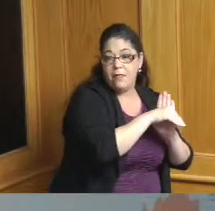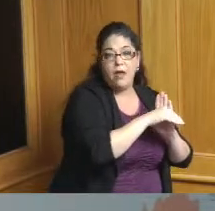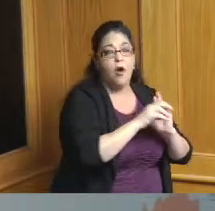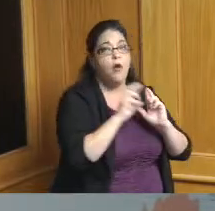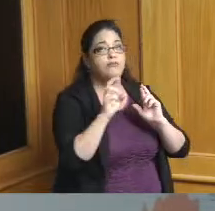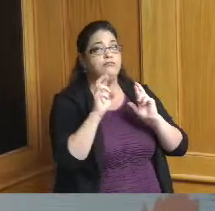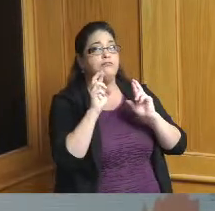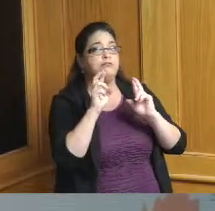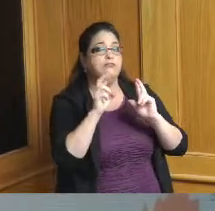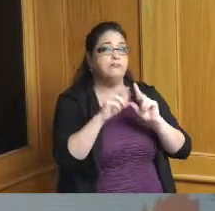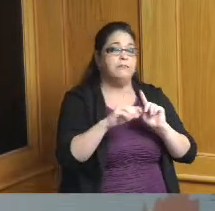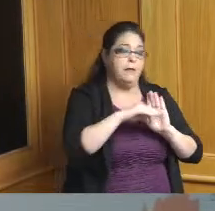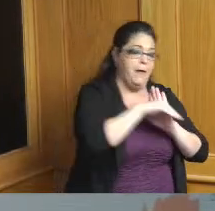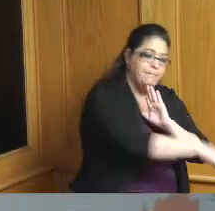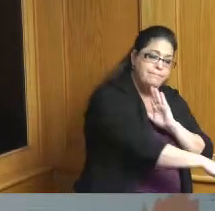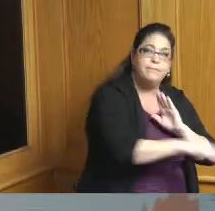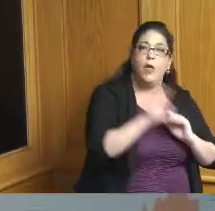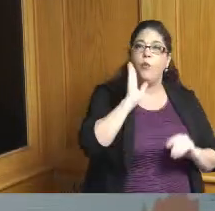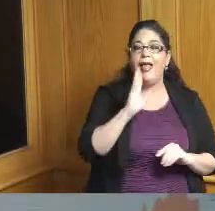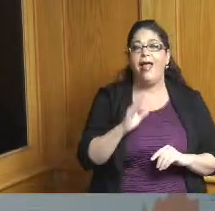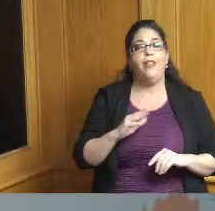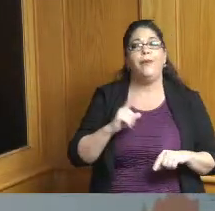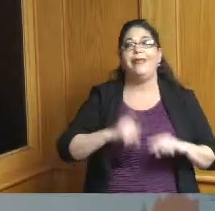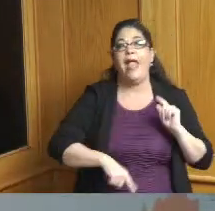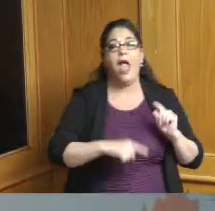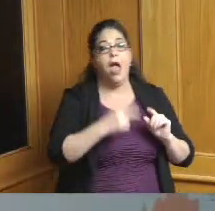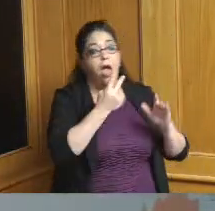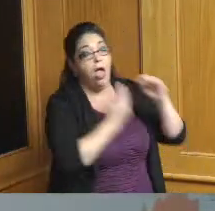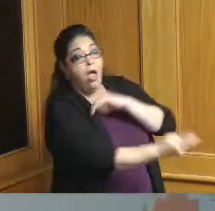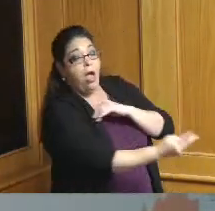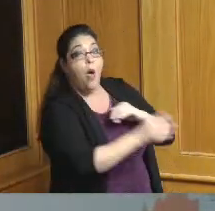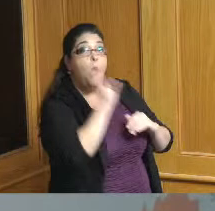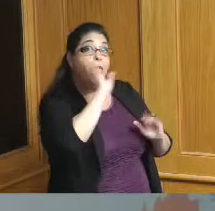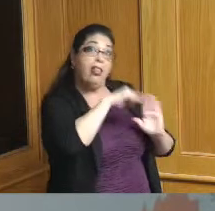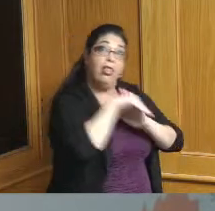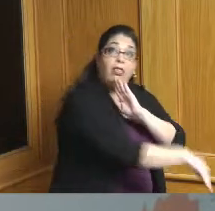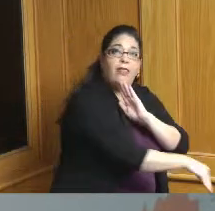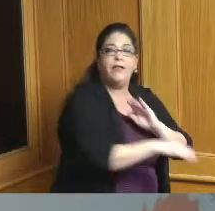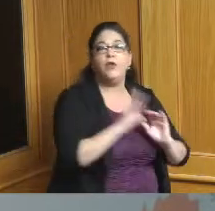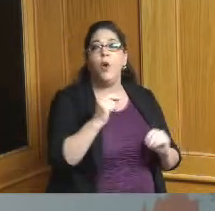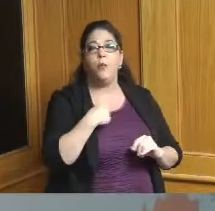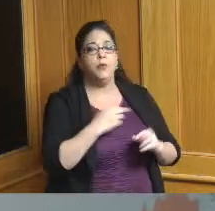to stay that there's a statistical downward trend but certainly a little bit of hope